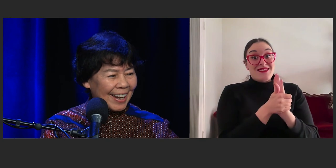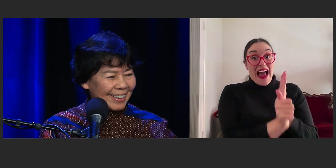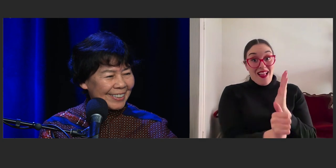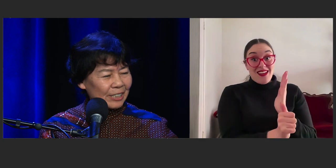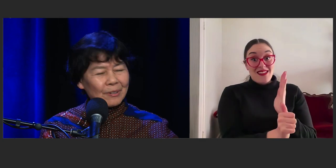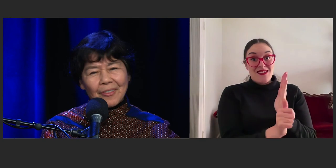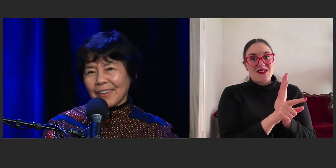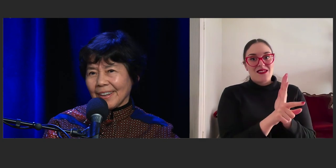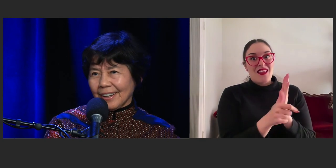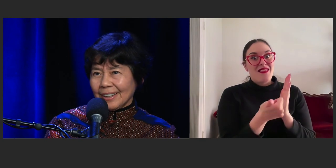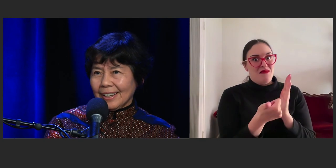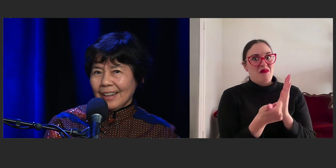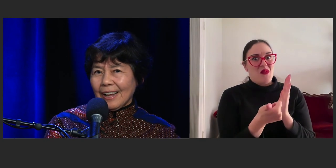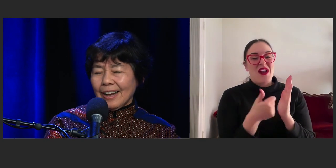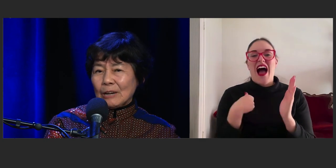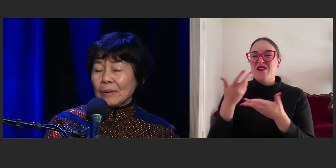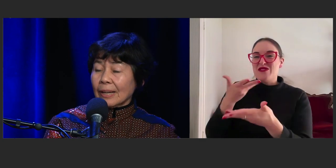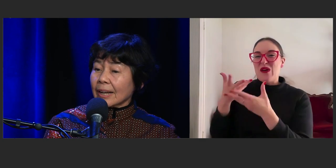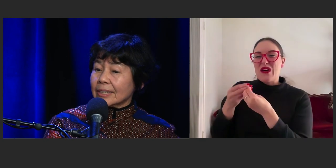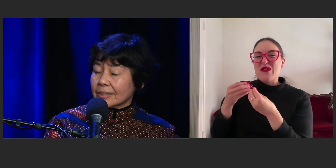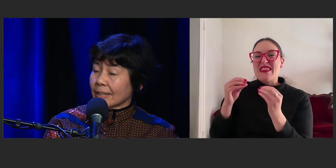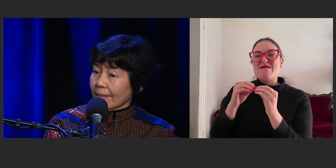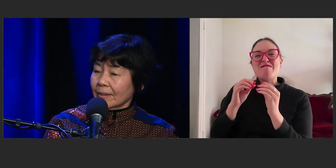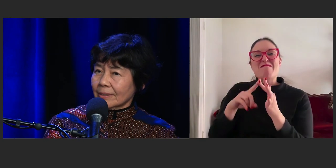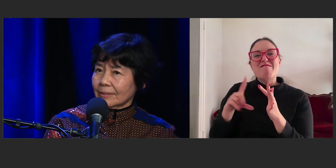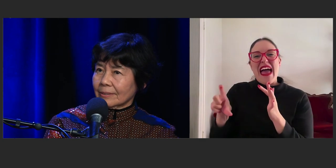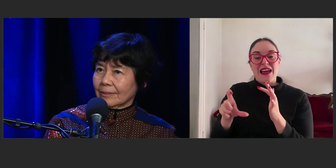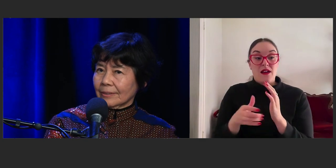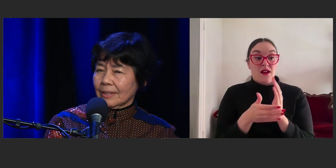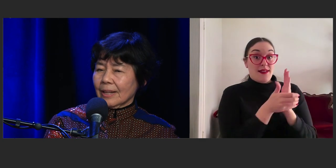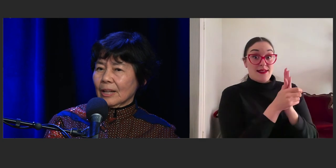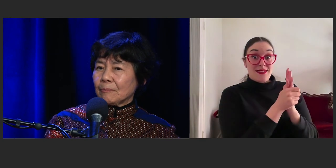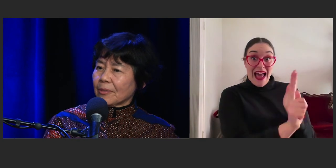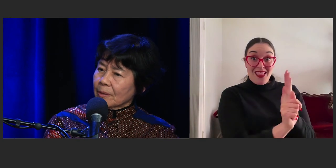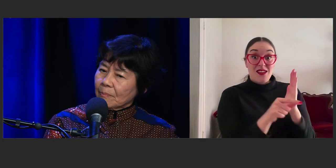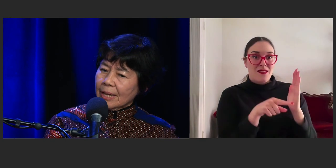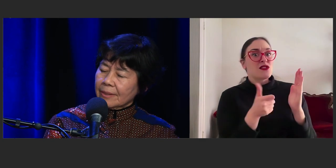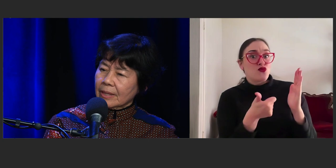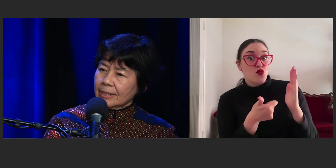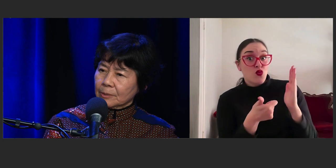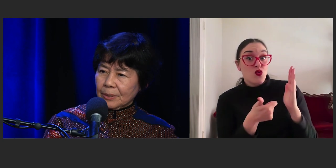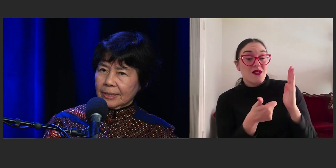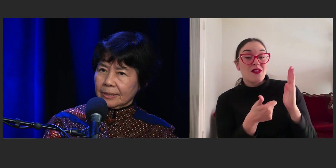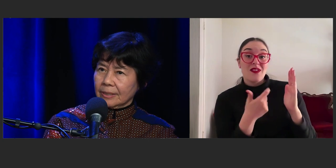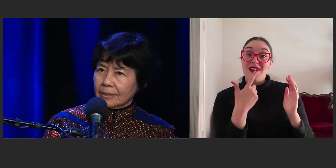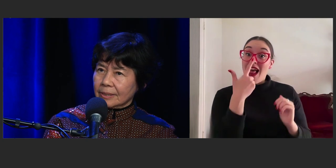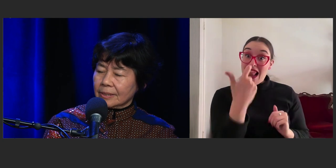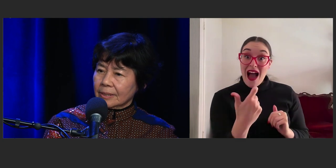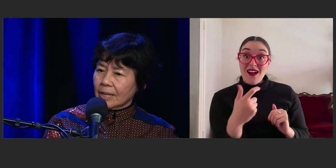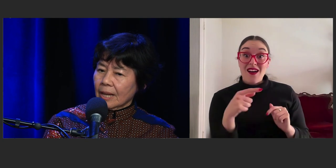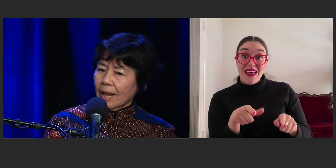Talent is one thing, luck is another, but the main thing is persistence.